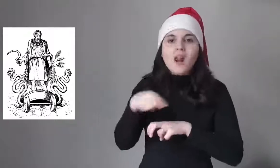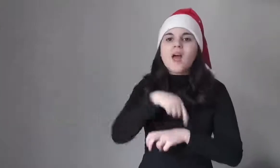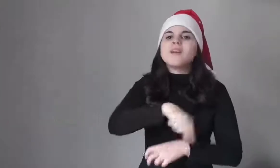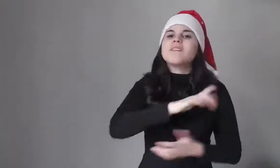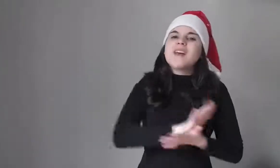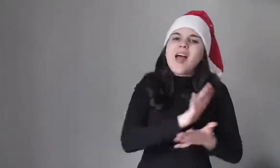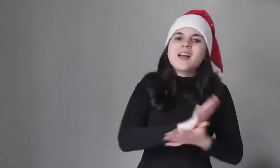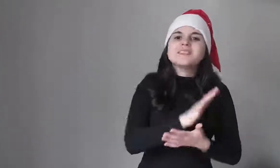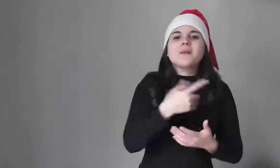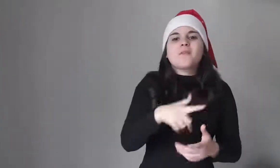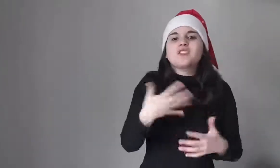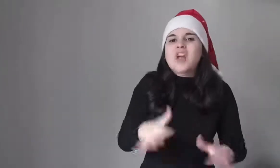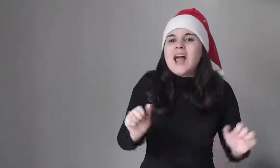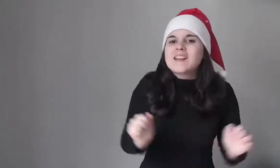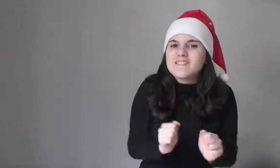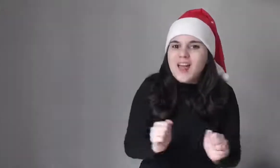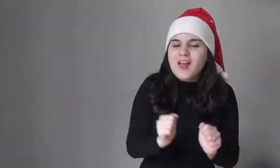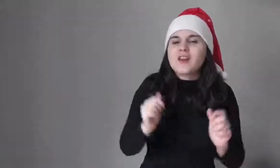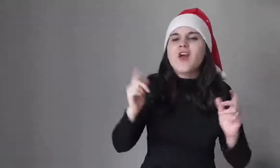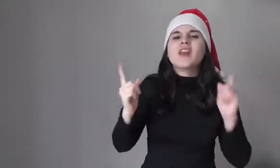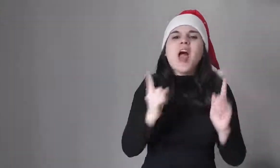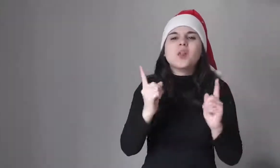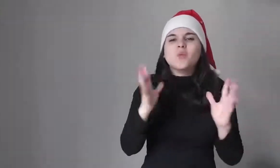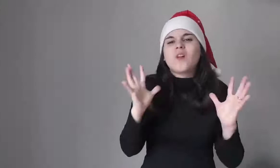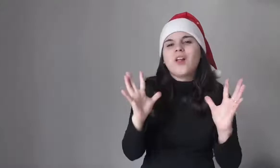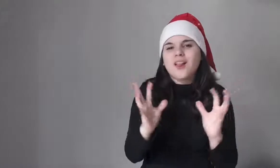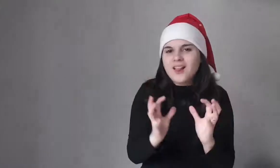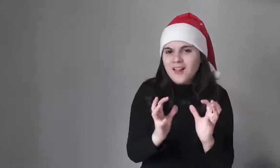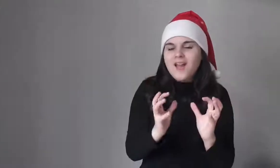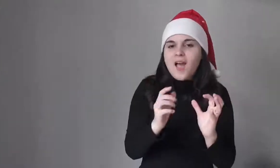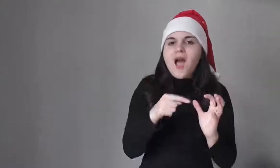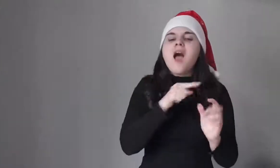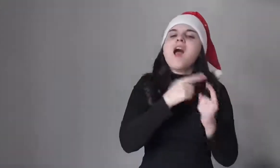These festivals took place in winter, when nature was buried,